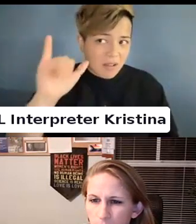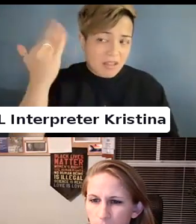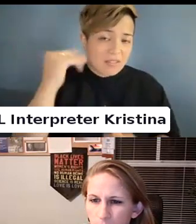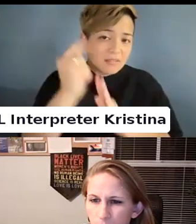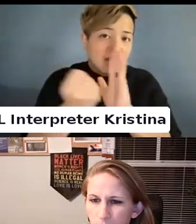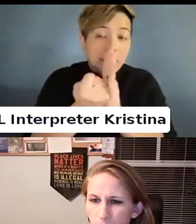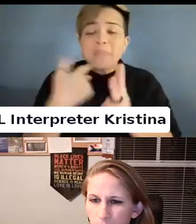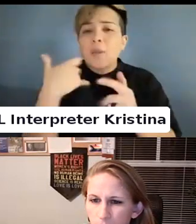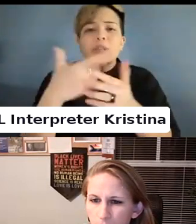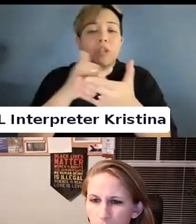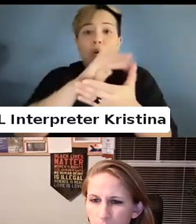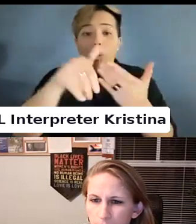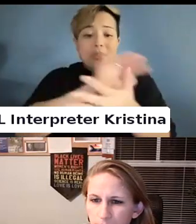All of these things have roots.